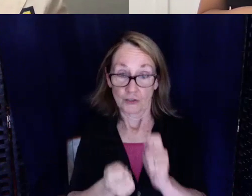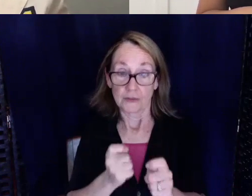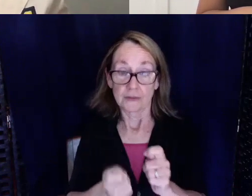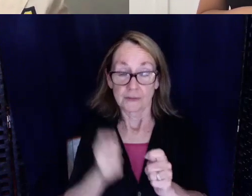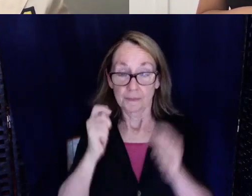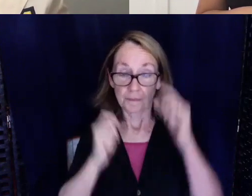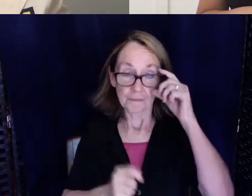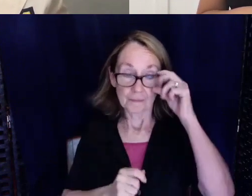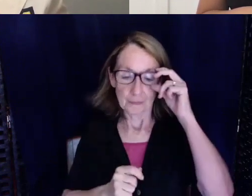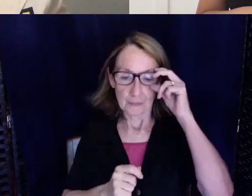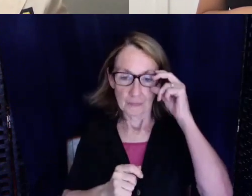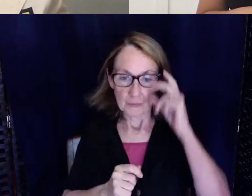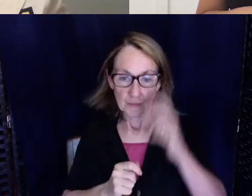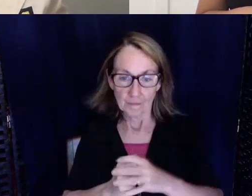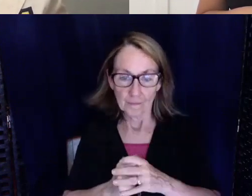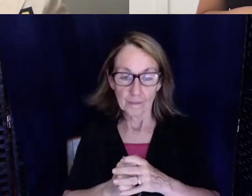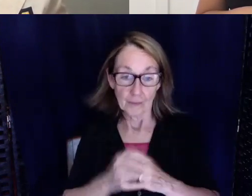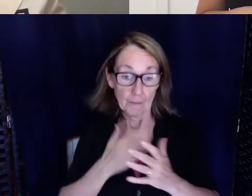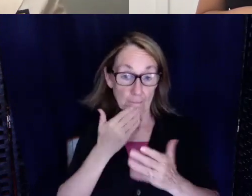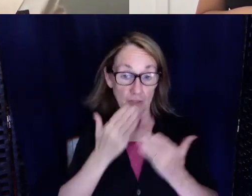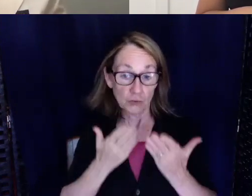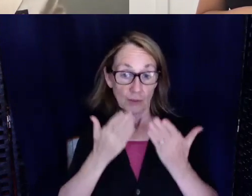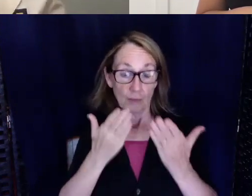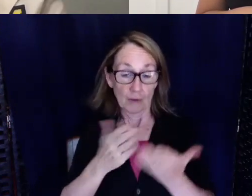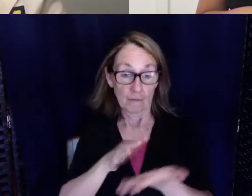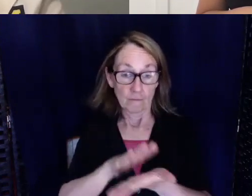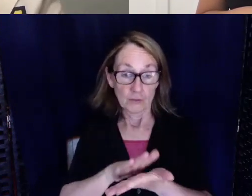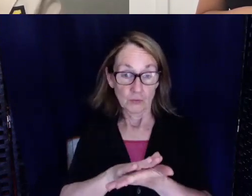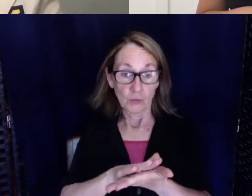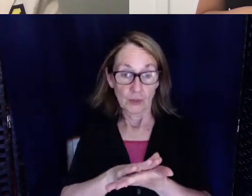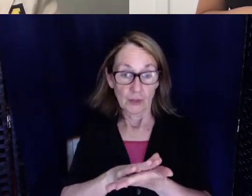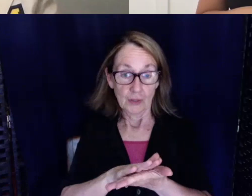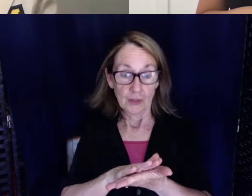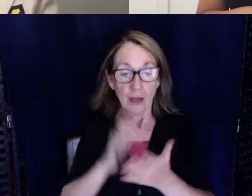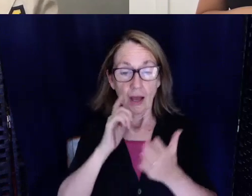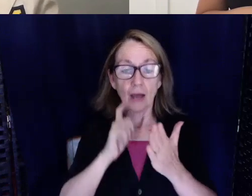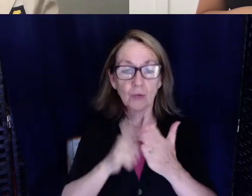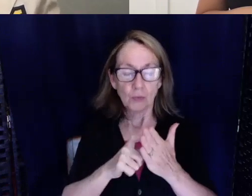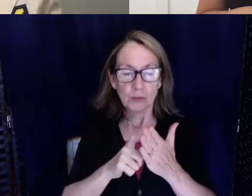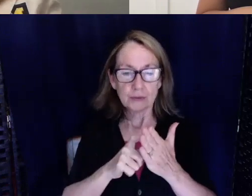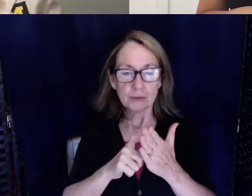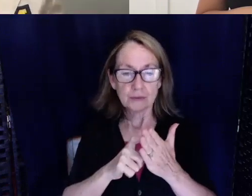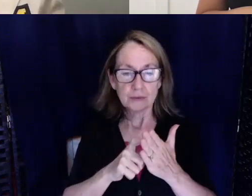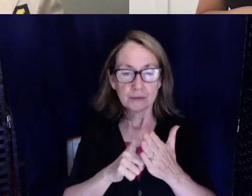My best recommendation for school and I know that's not a cover-all for